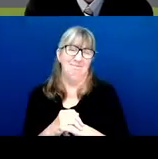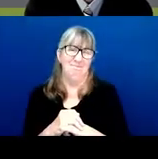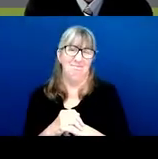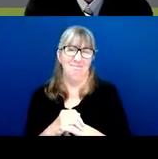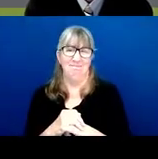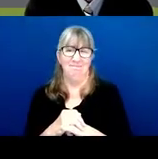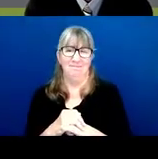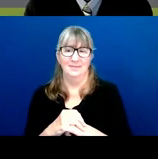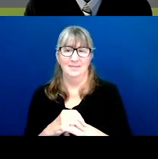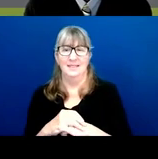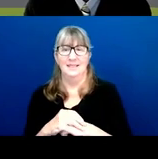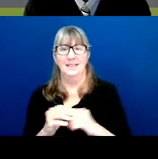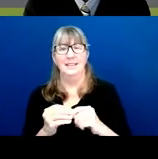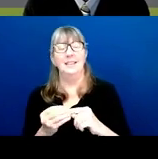So I have your question here,